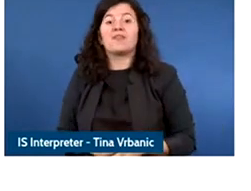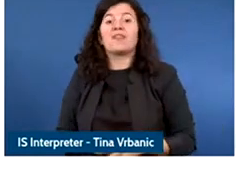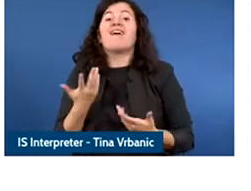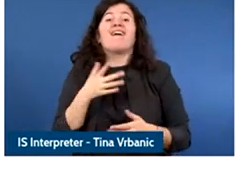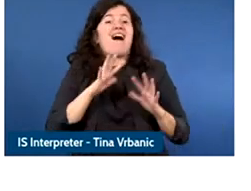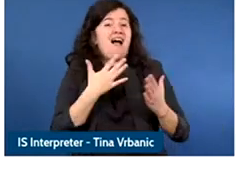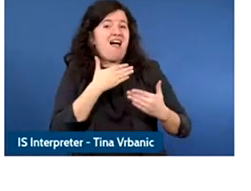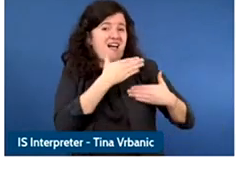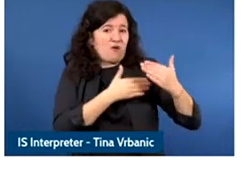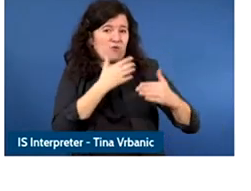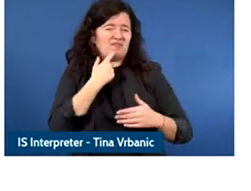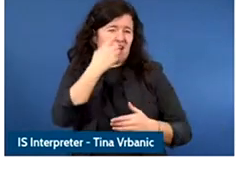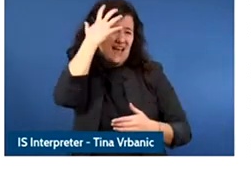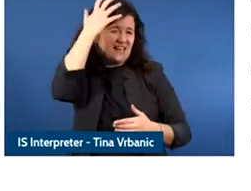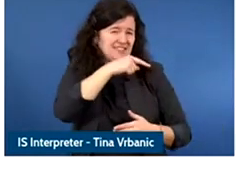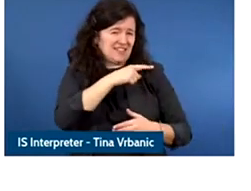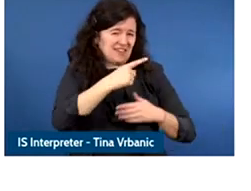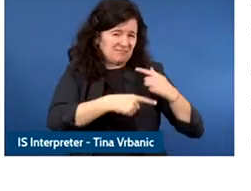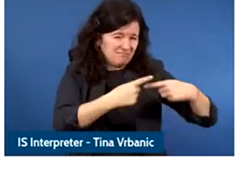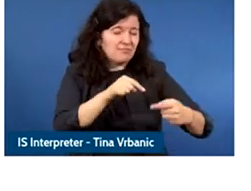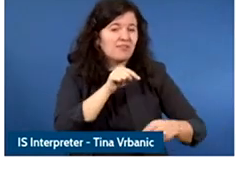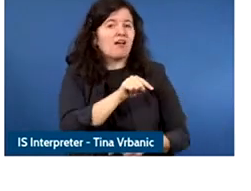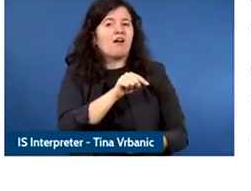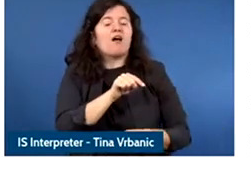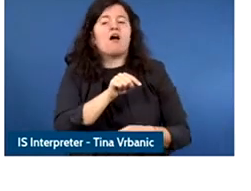operationallize some of these principles and we teamed you mean